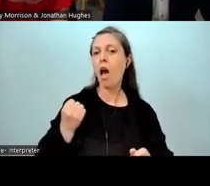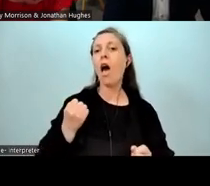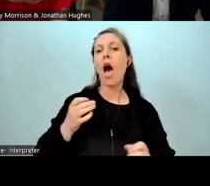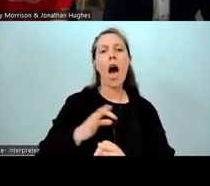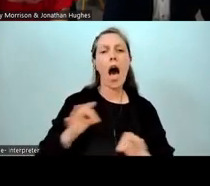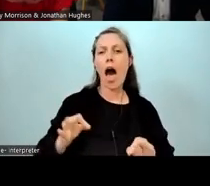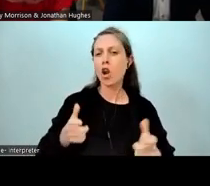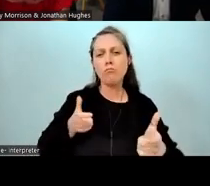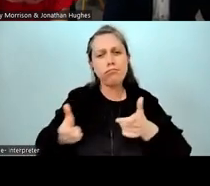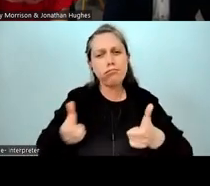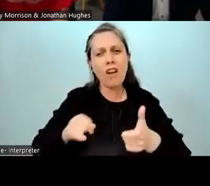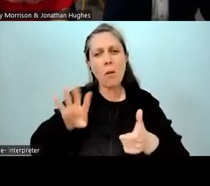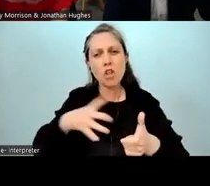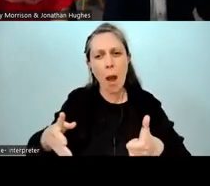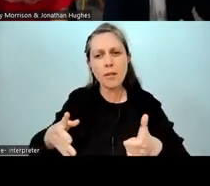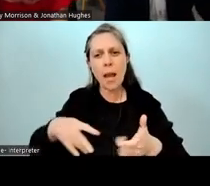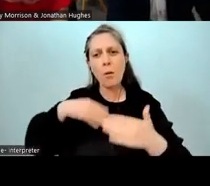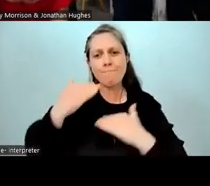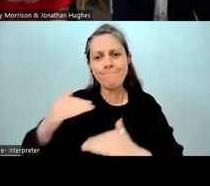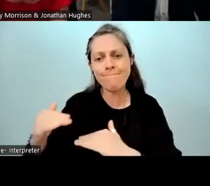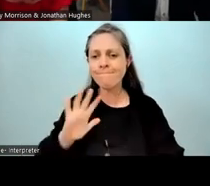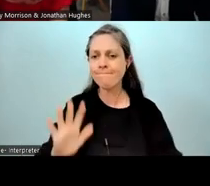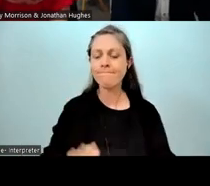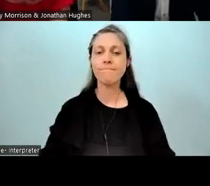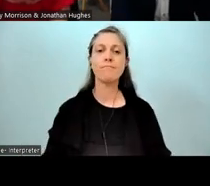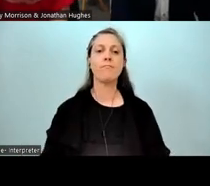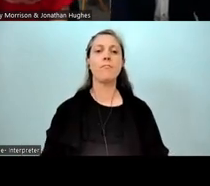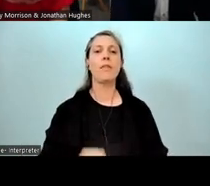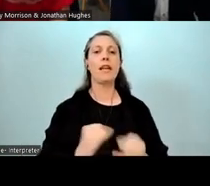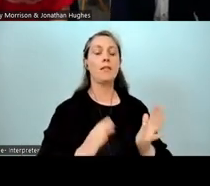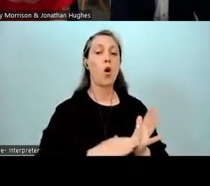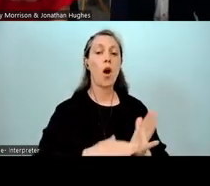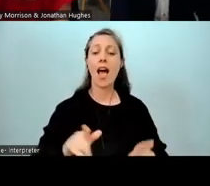Yeah. And as a parent, to see my tamariki, whose first language is Māori,